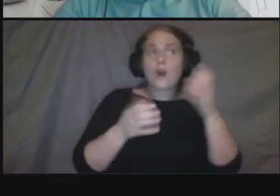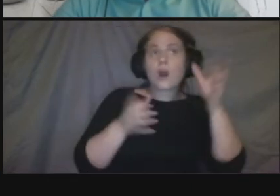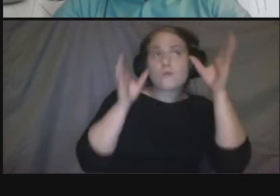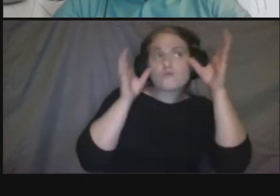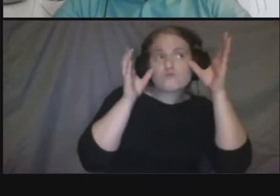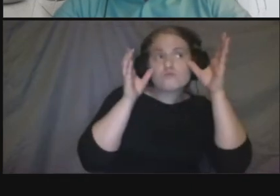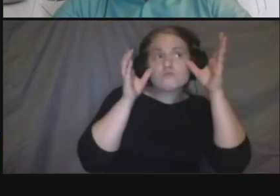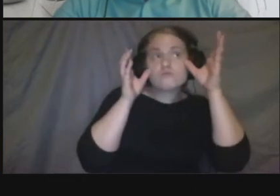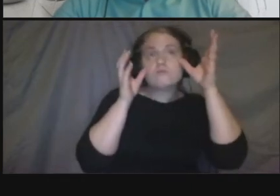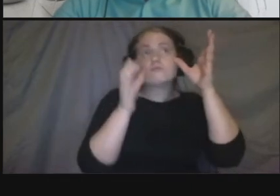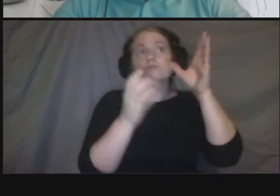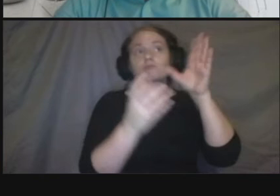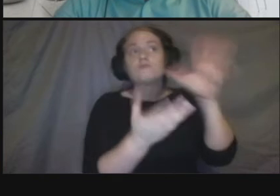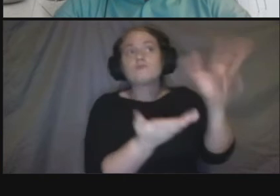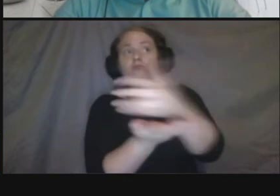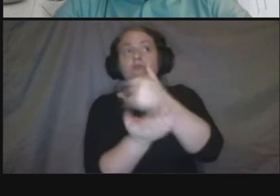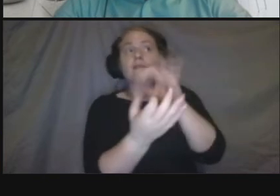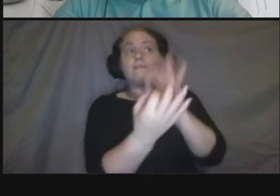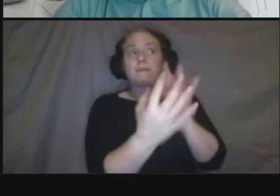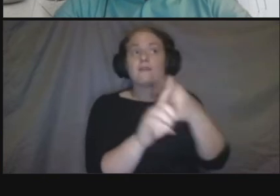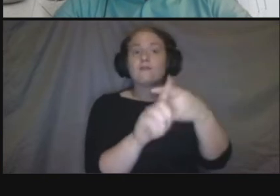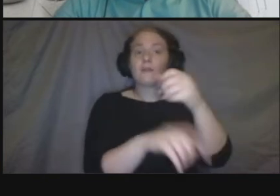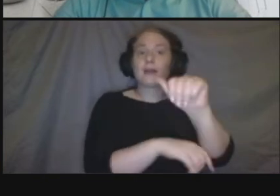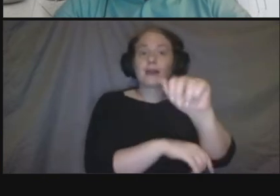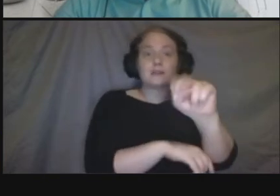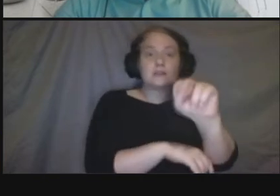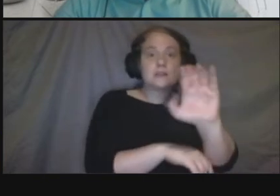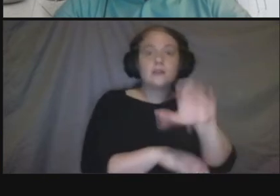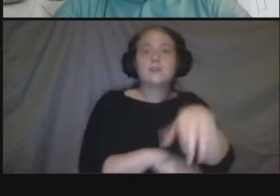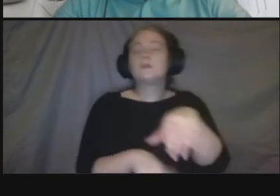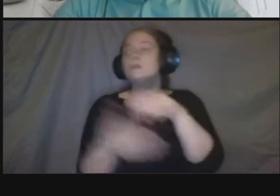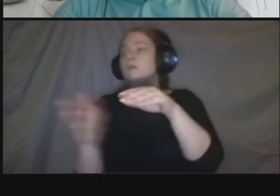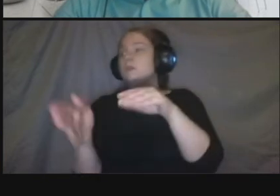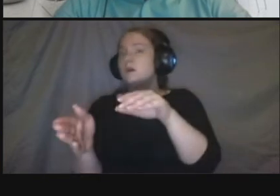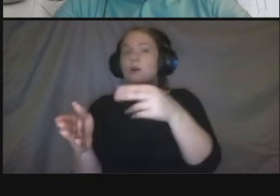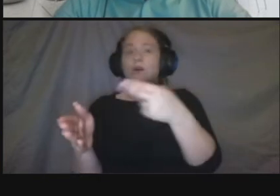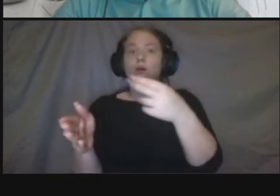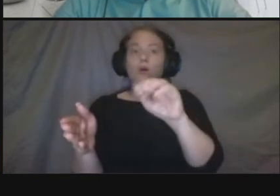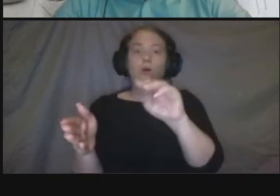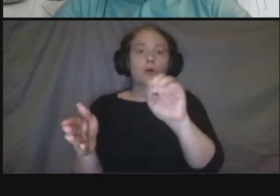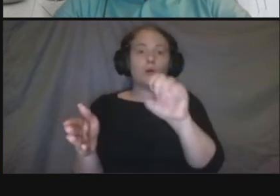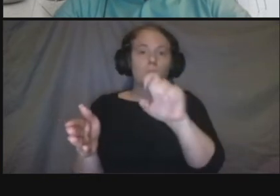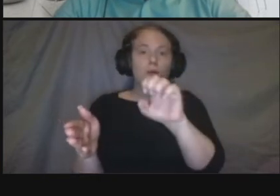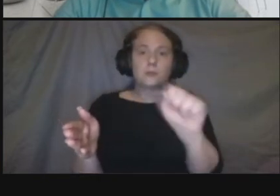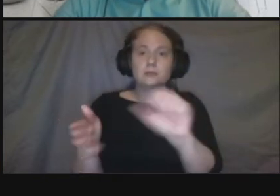to hear from everything and then come up with a solution that works for as many people as possible